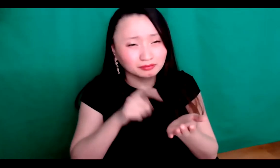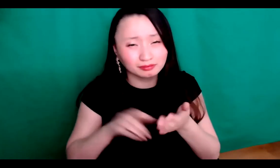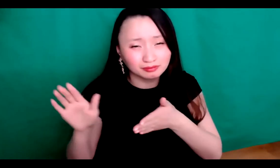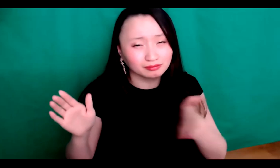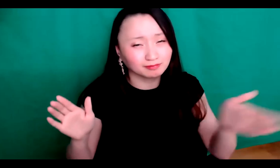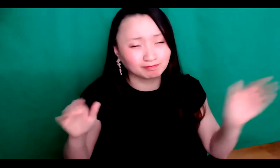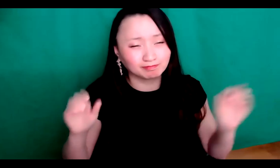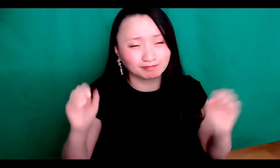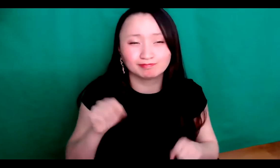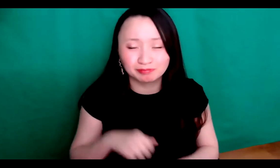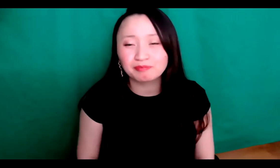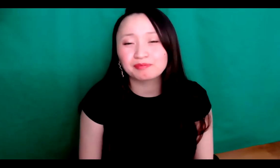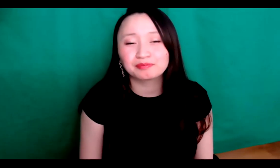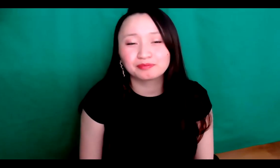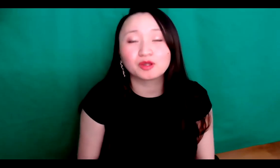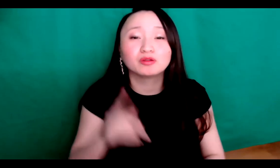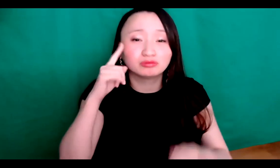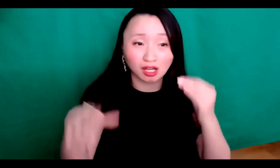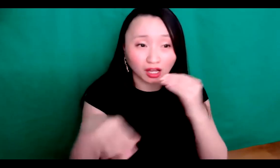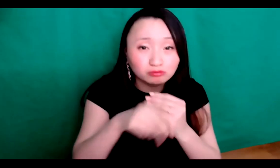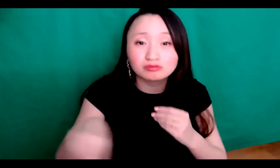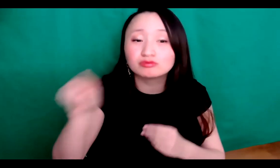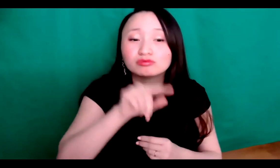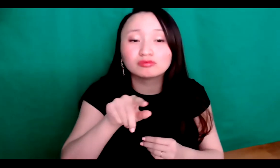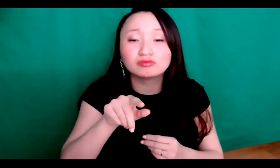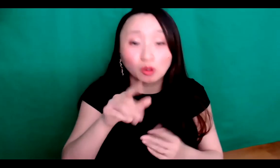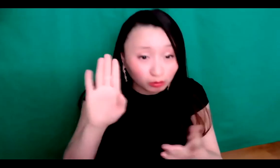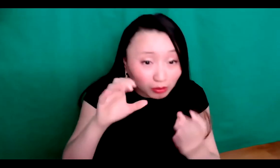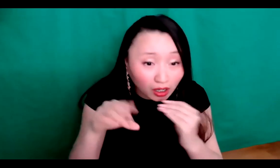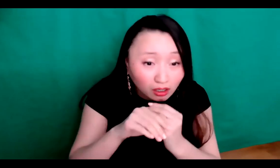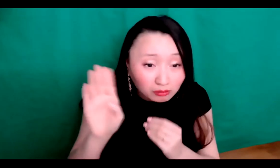Asian countries but we should give recognition and awareness to all those countries that